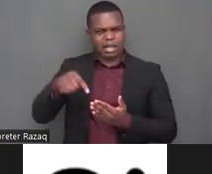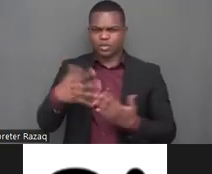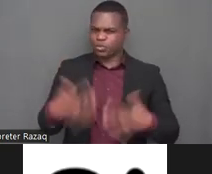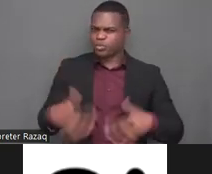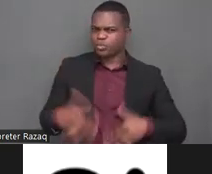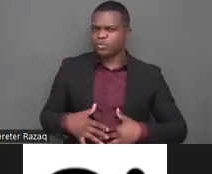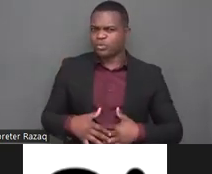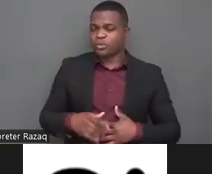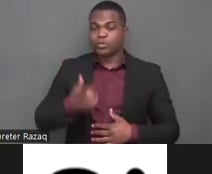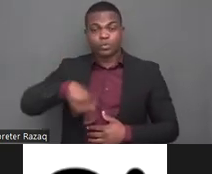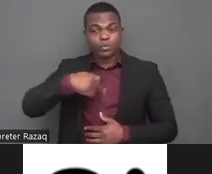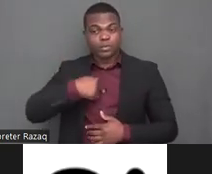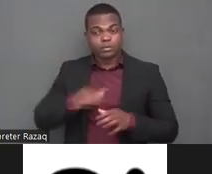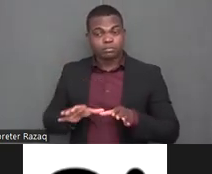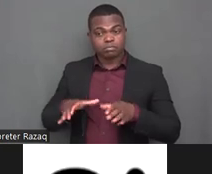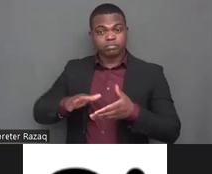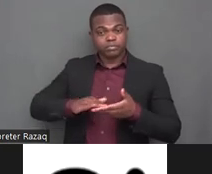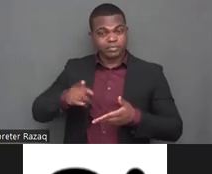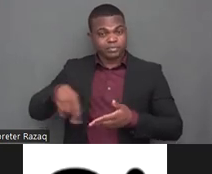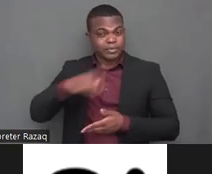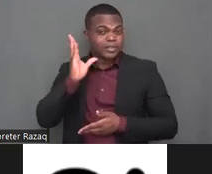is that we really learned that there is like a great need and willingness